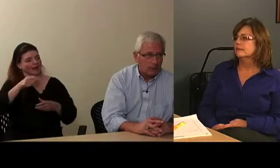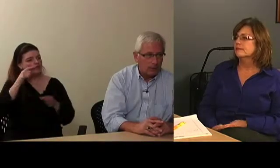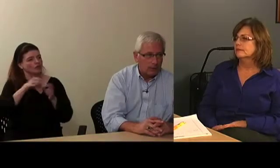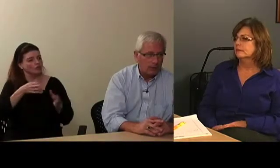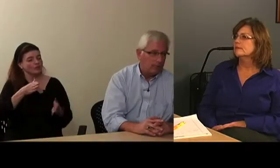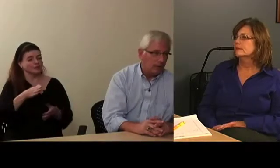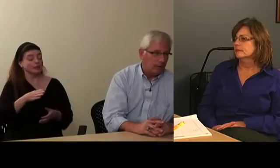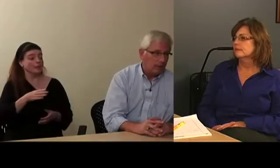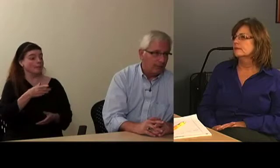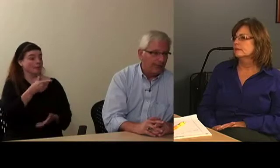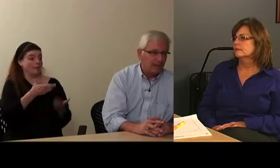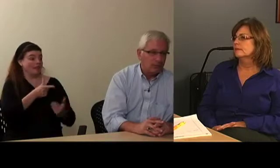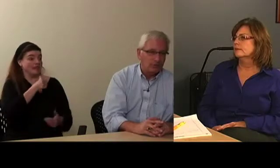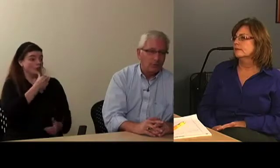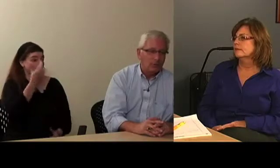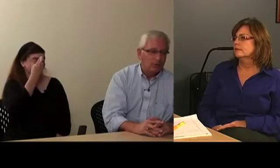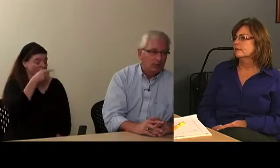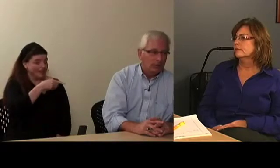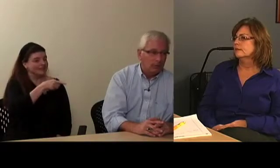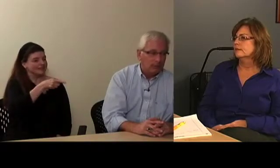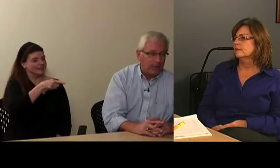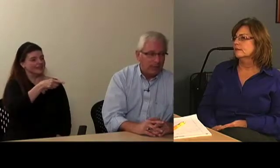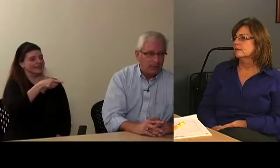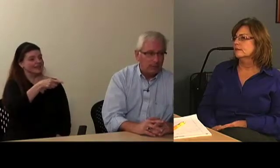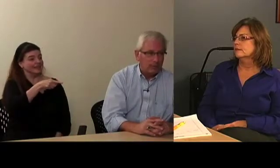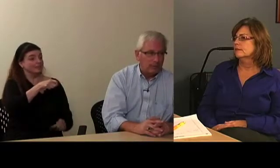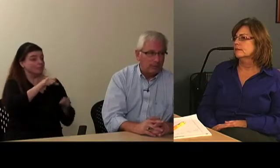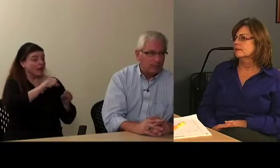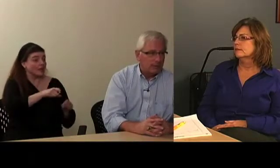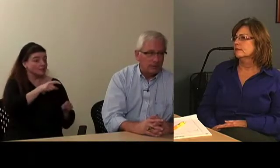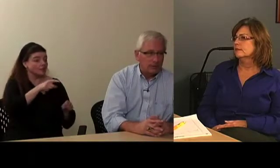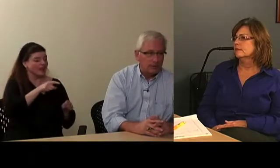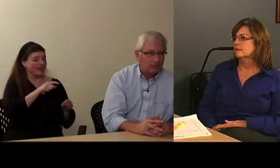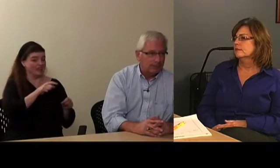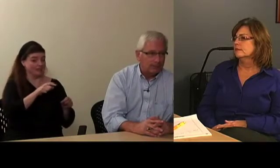They may not even be aware of how to obtain interpreters,